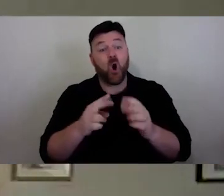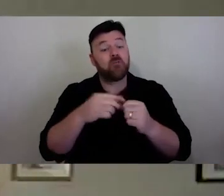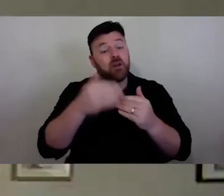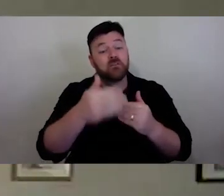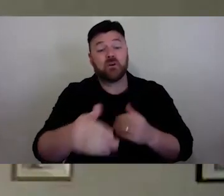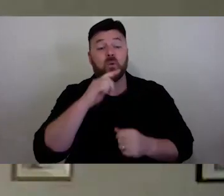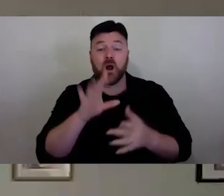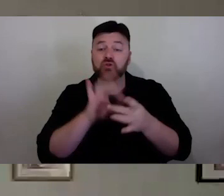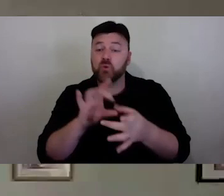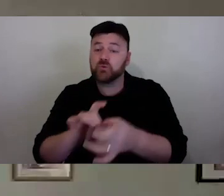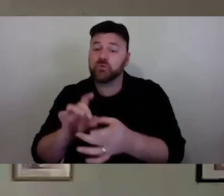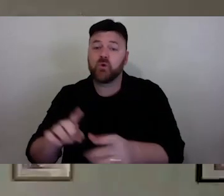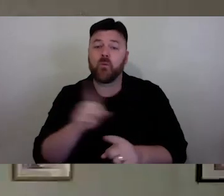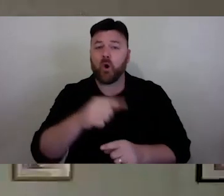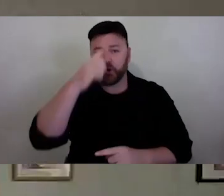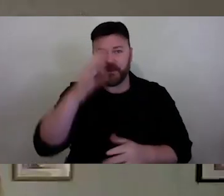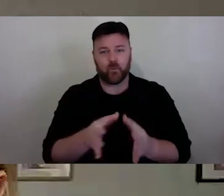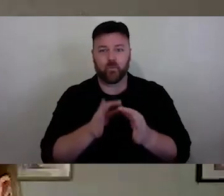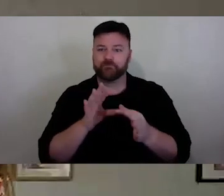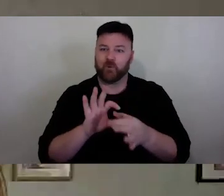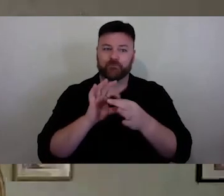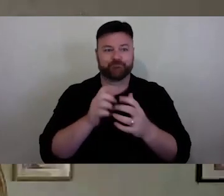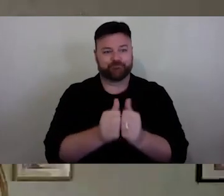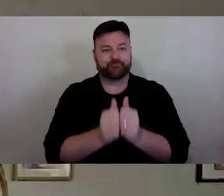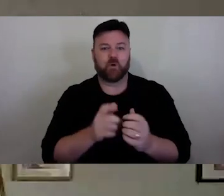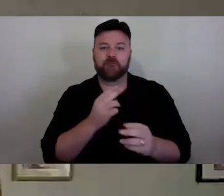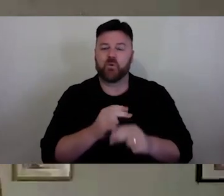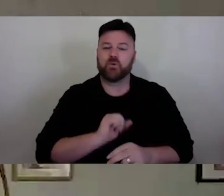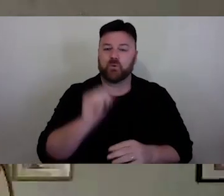offer some support to you during this time of intense change and uncertainty.